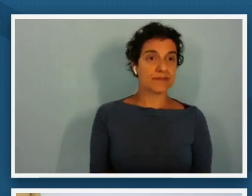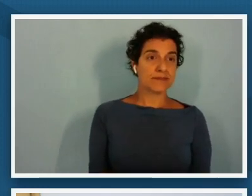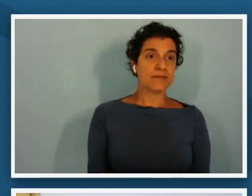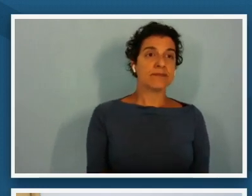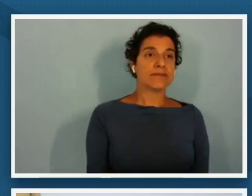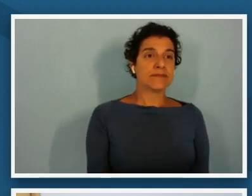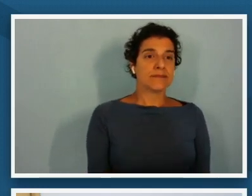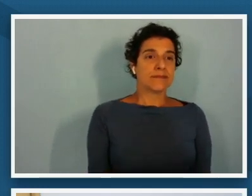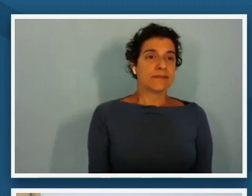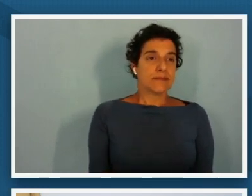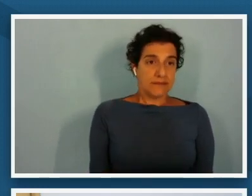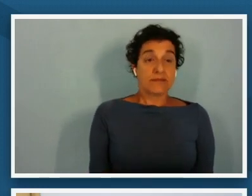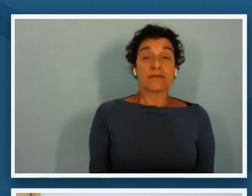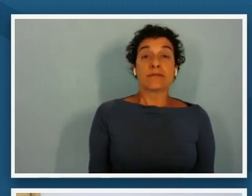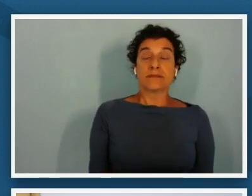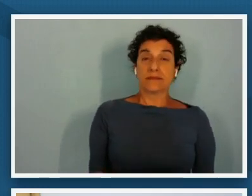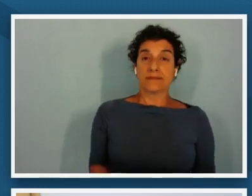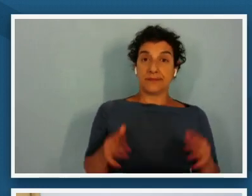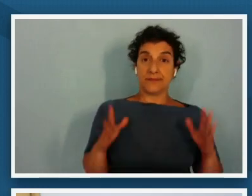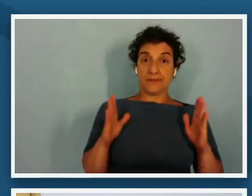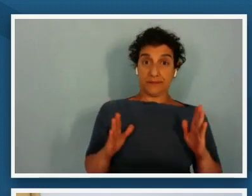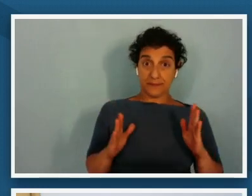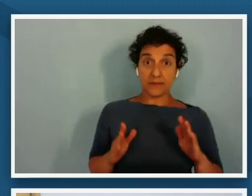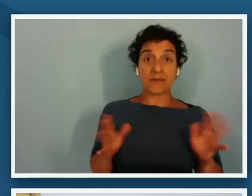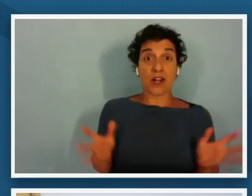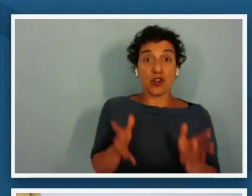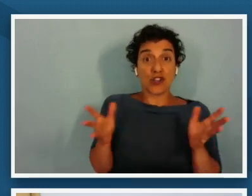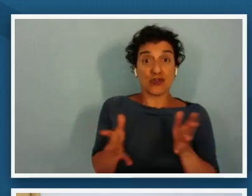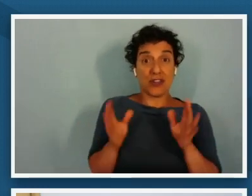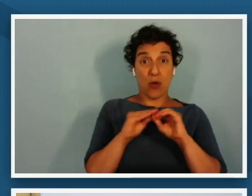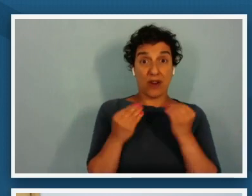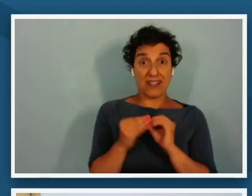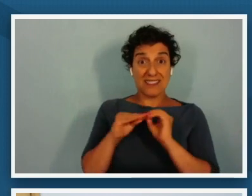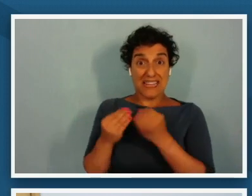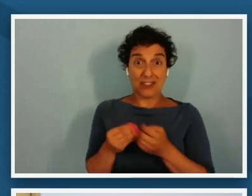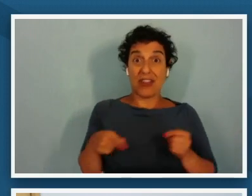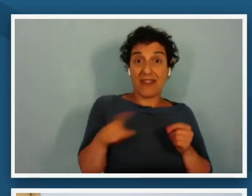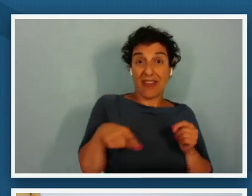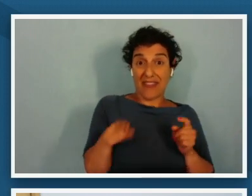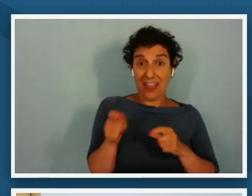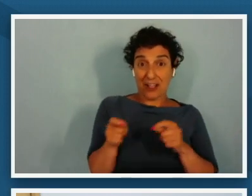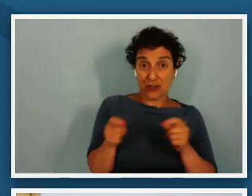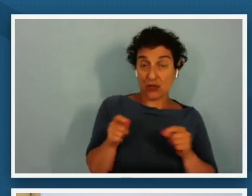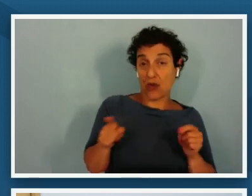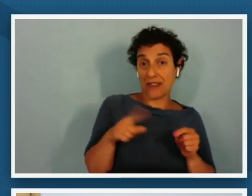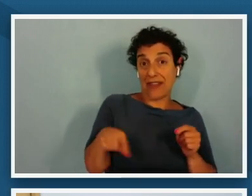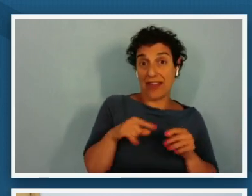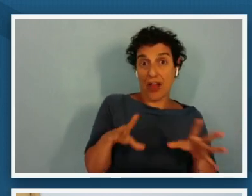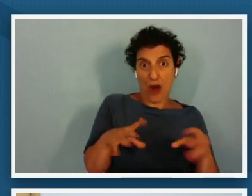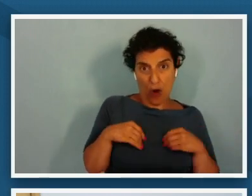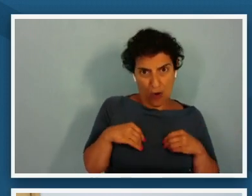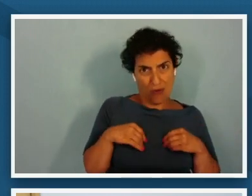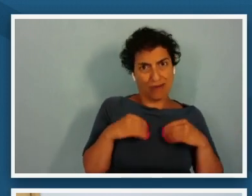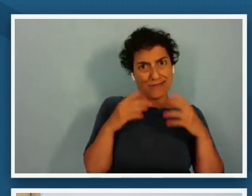establishing and nurturing organizations that they controlled and owned were